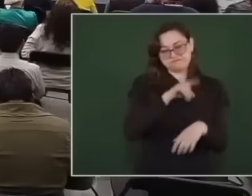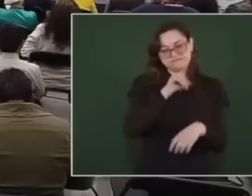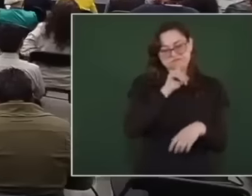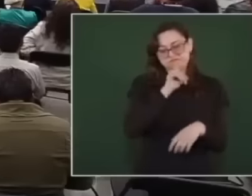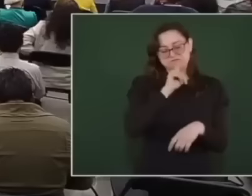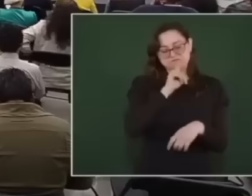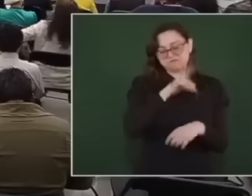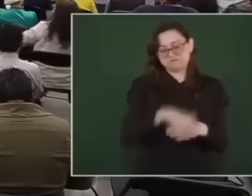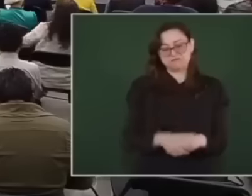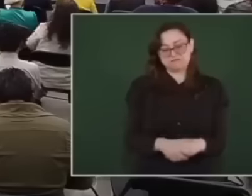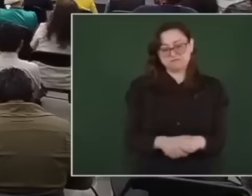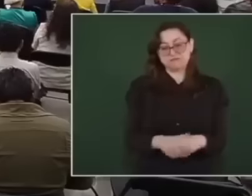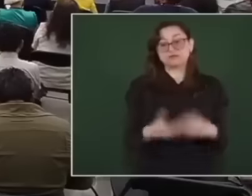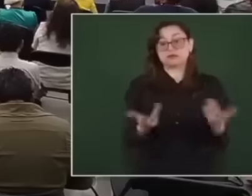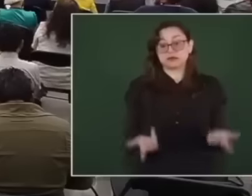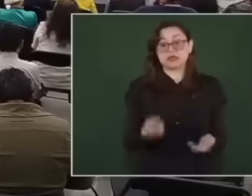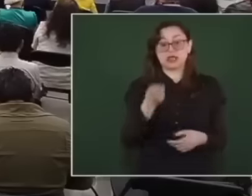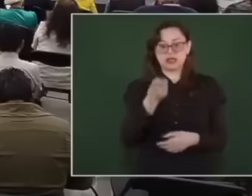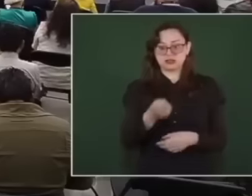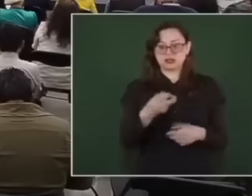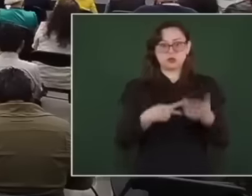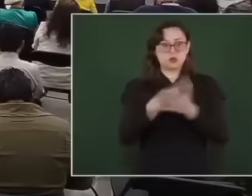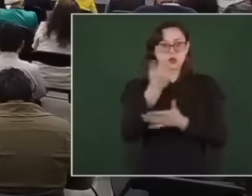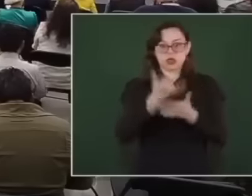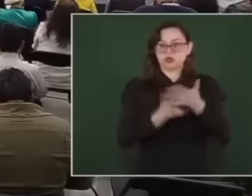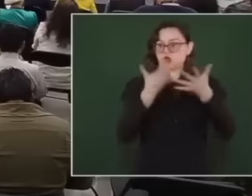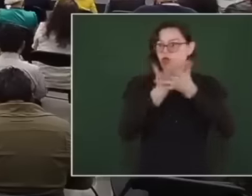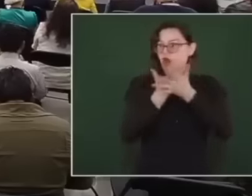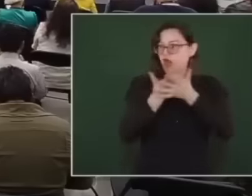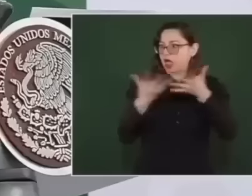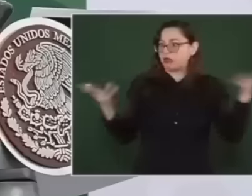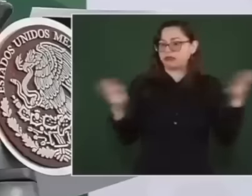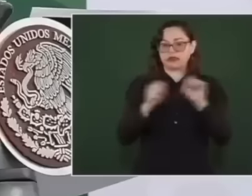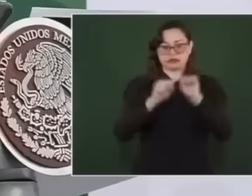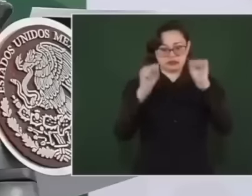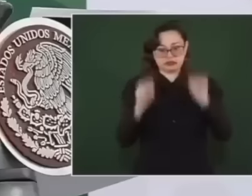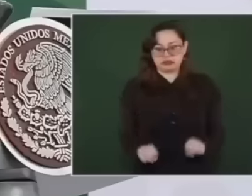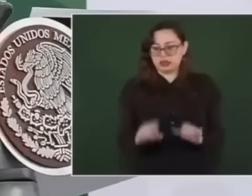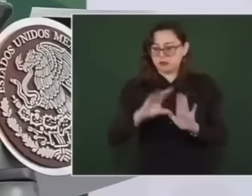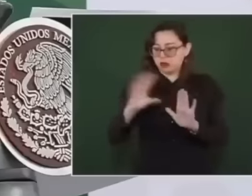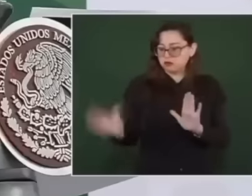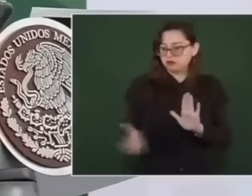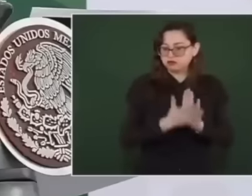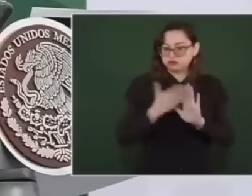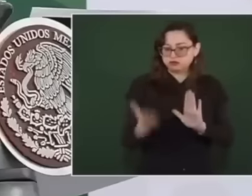into a single database, there was no trust on the part of the forces armed to send